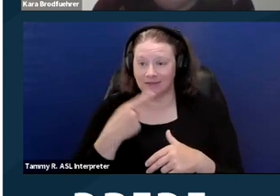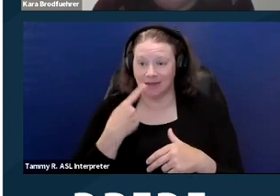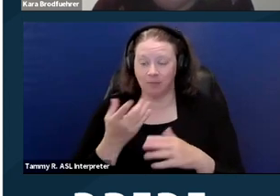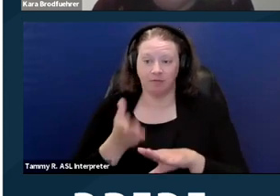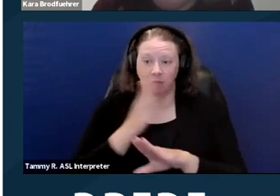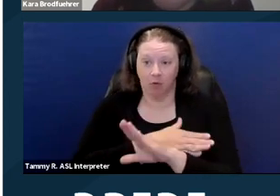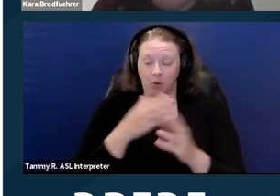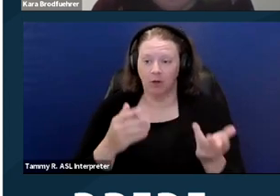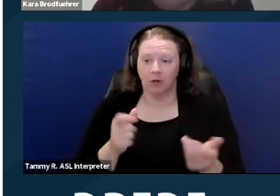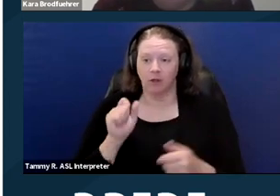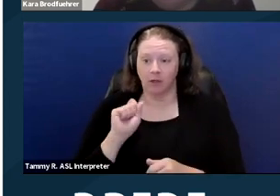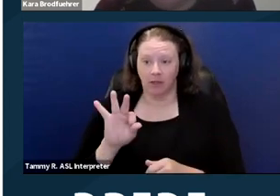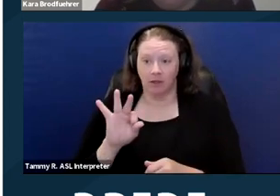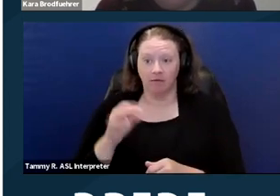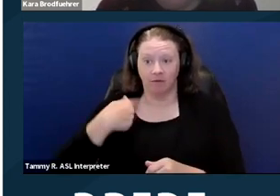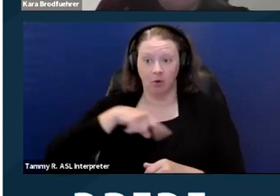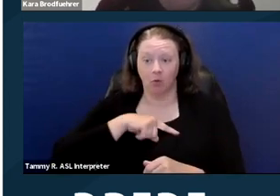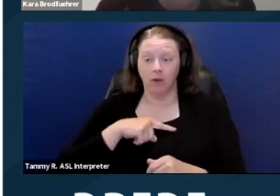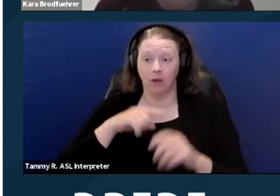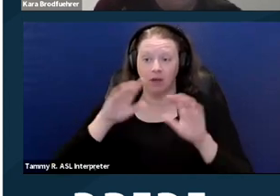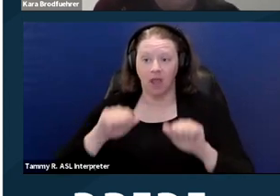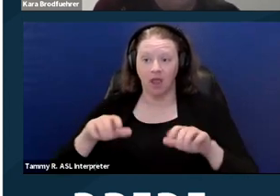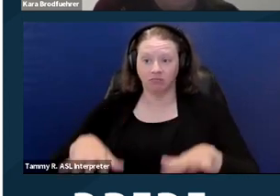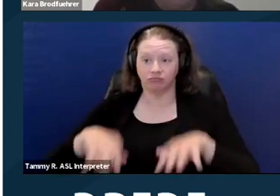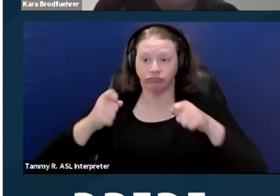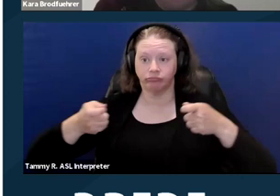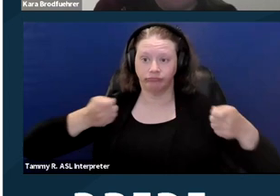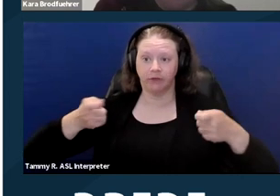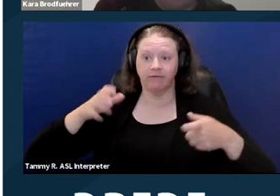if we have jurisdiction we'll send the complaint